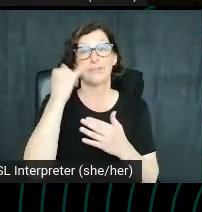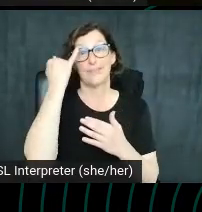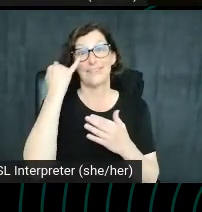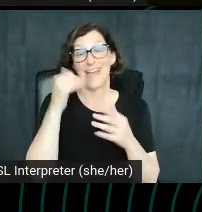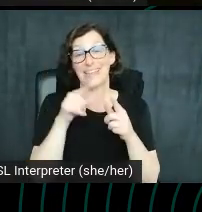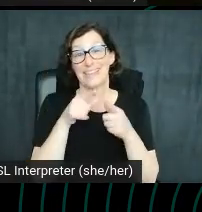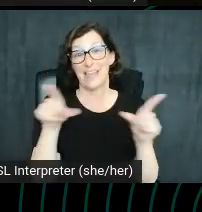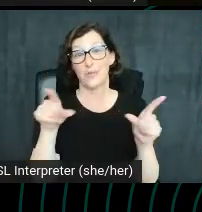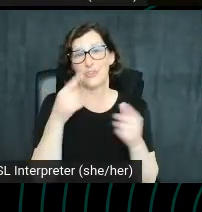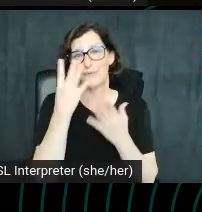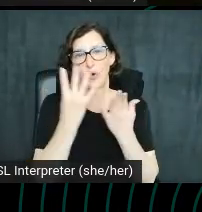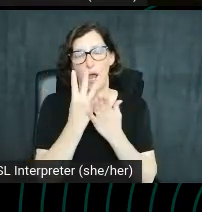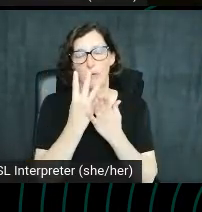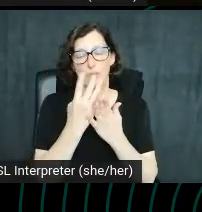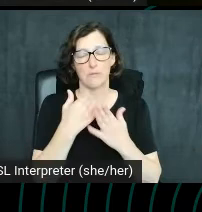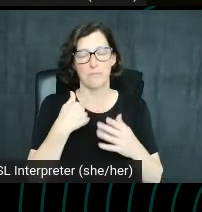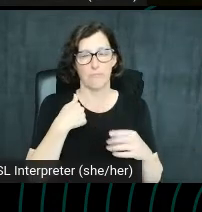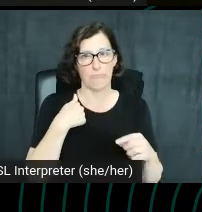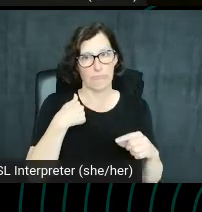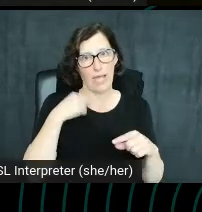I certainly can't because I've been trying for like 50 days now.